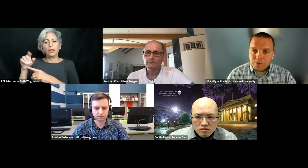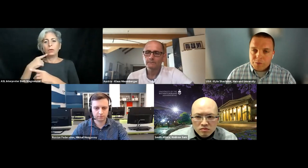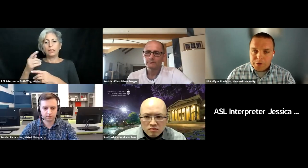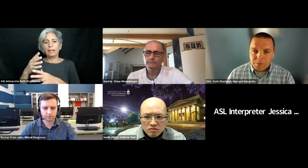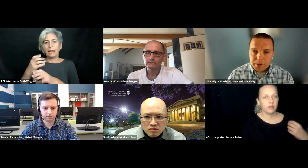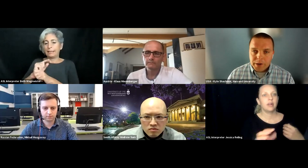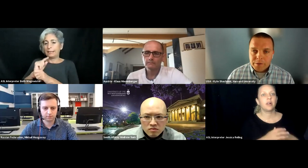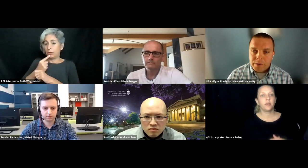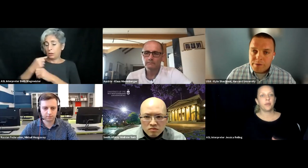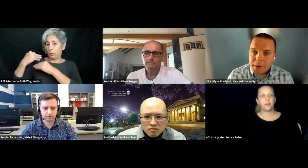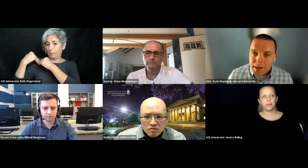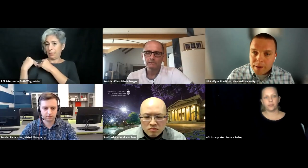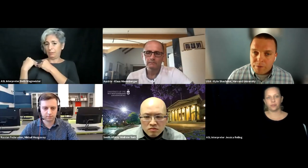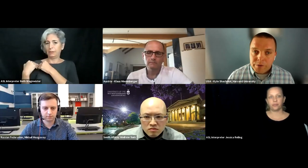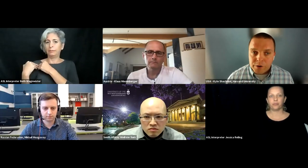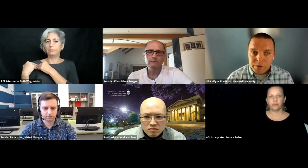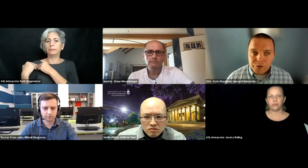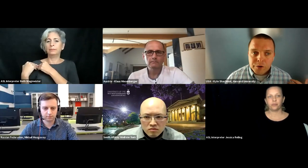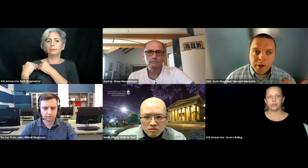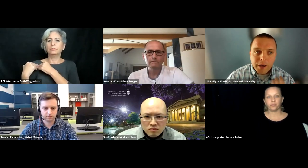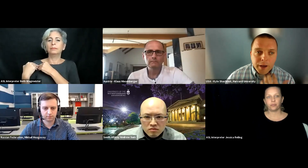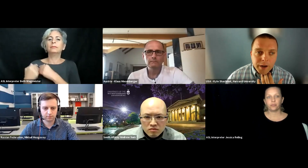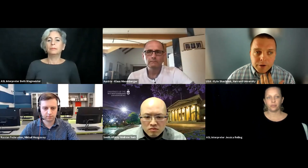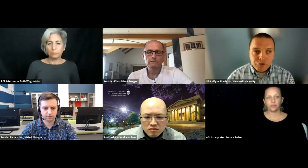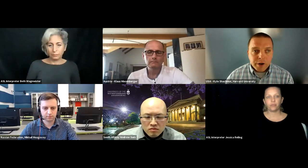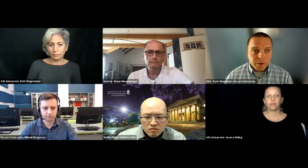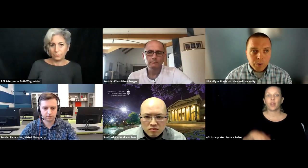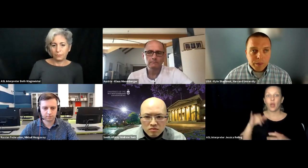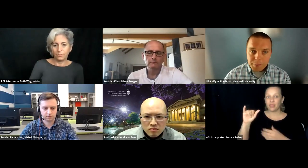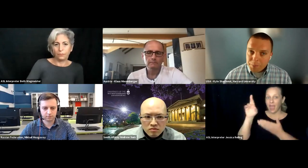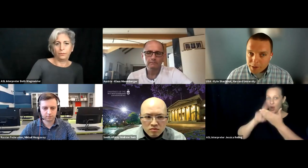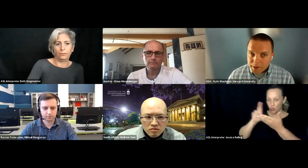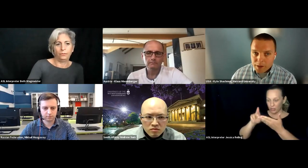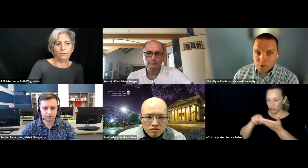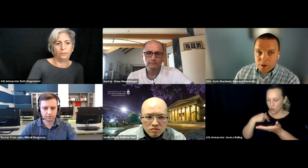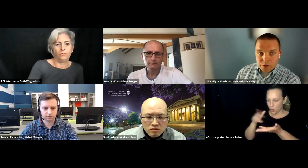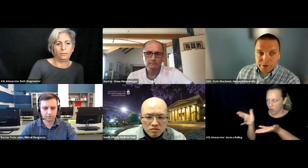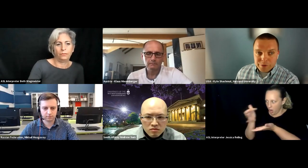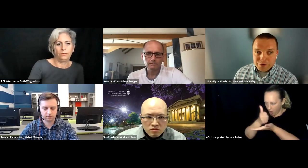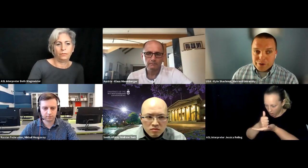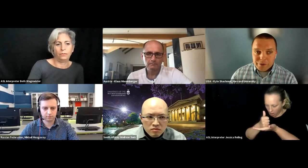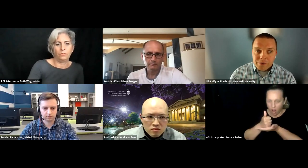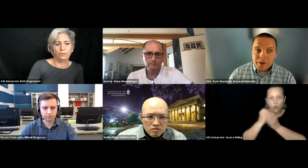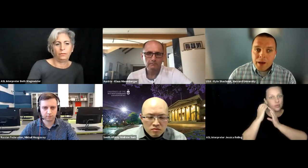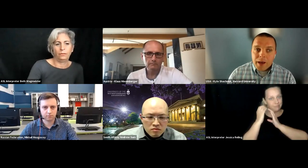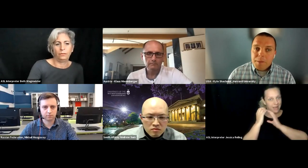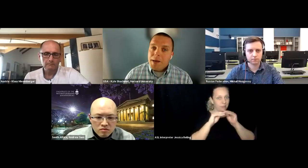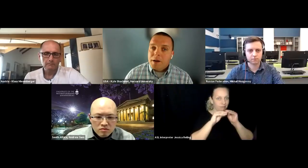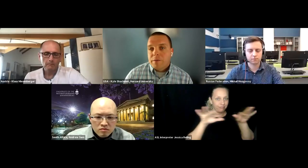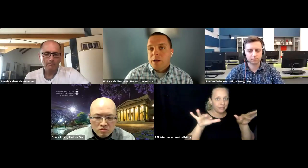and technology is a large research university at Harvard, we also take very seriously the responsibility to disseminate